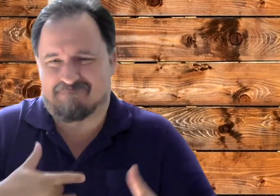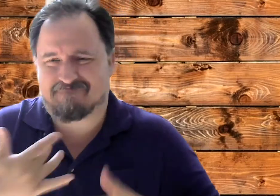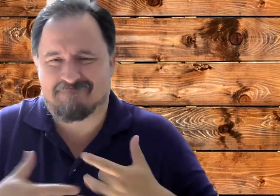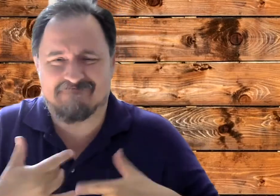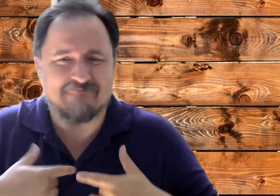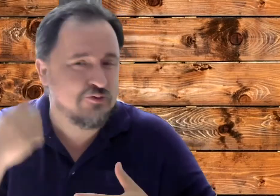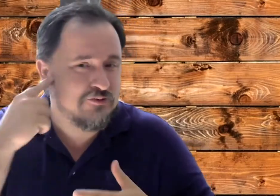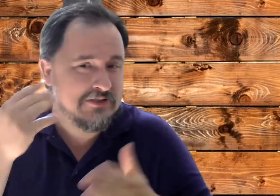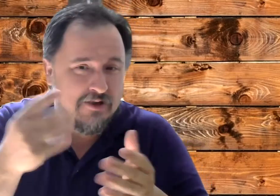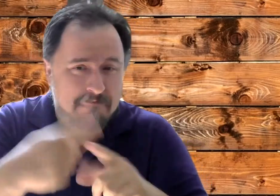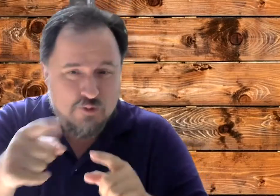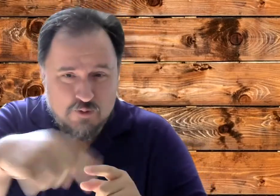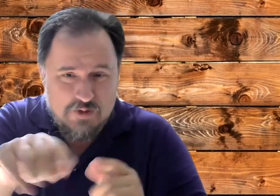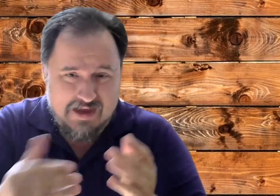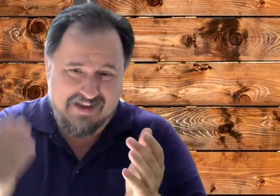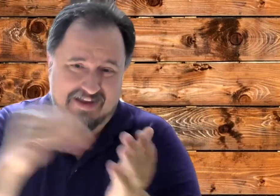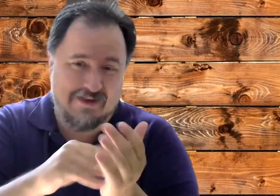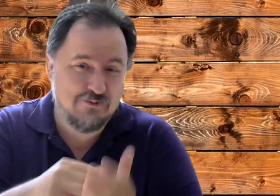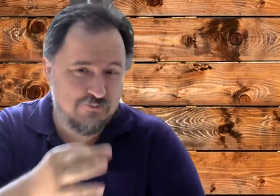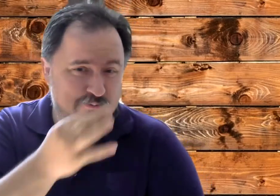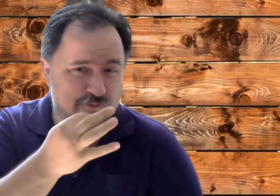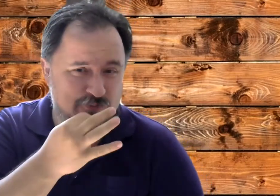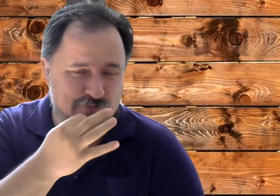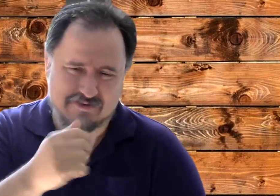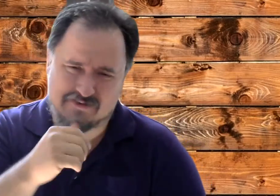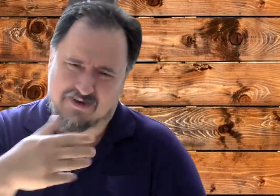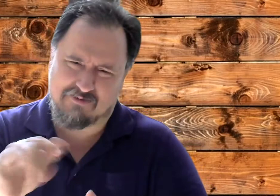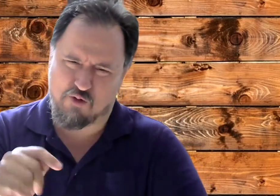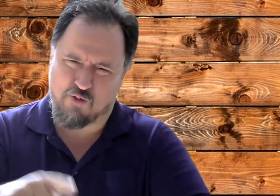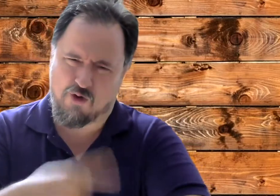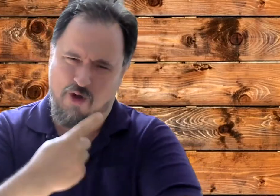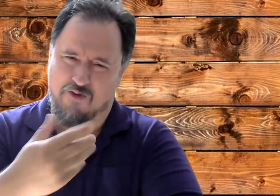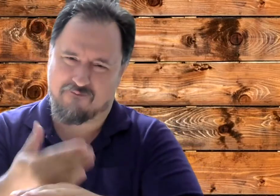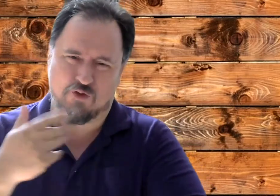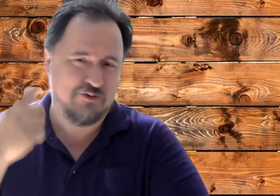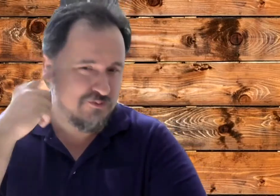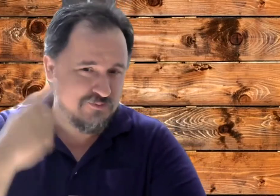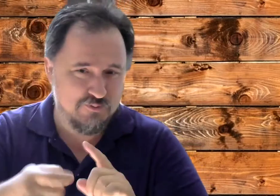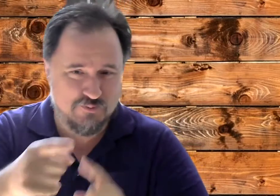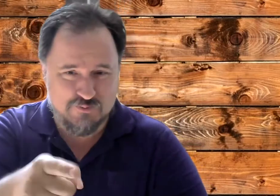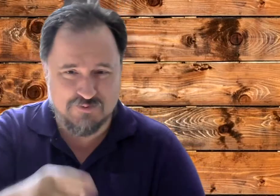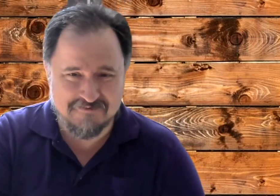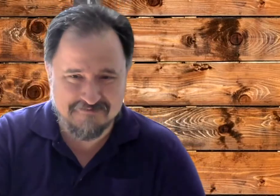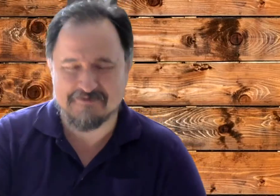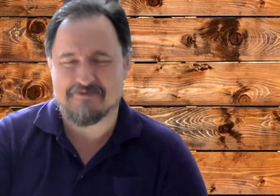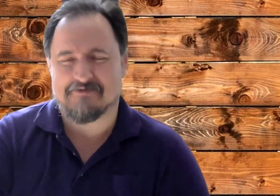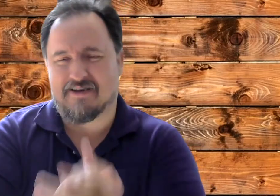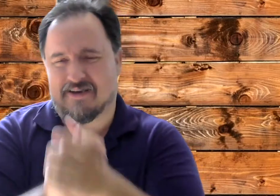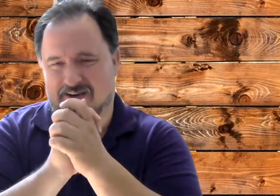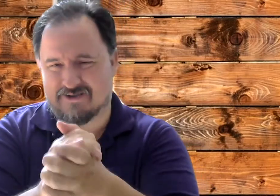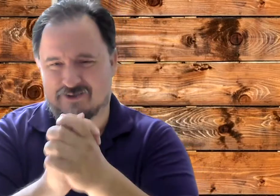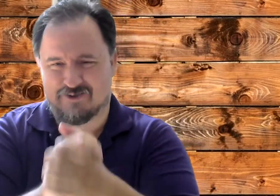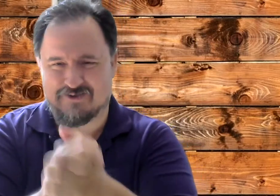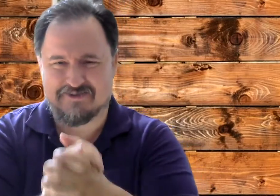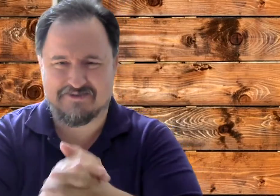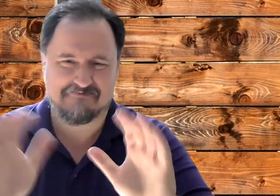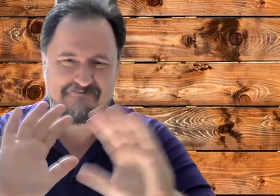I am excited to hear from you guys again soon. Don't let it be too long! Congratulations.